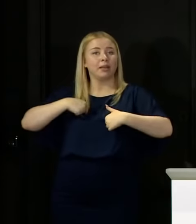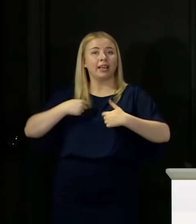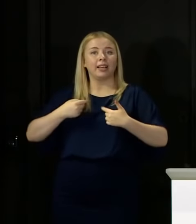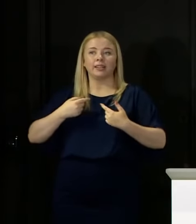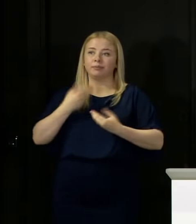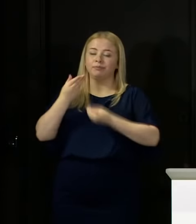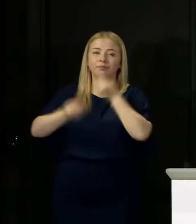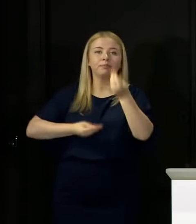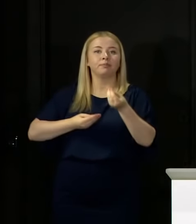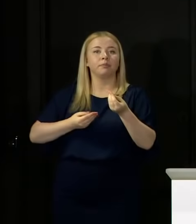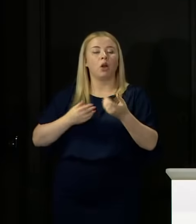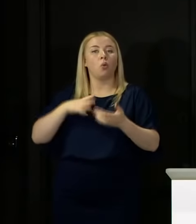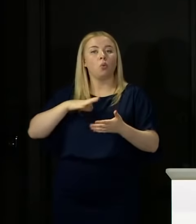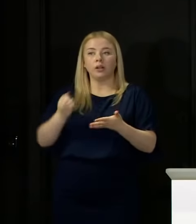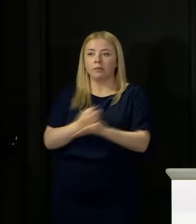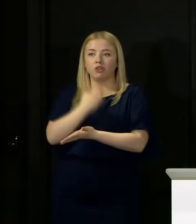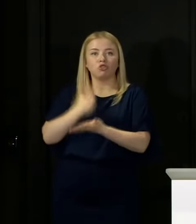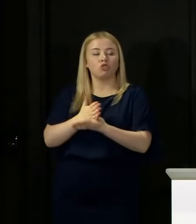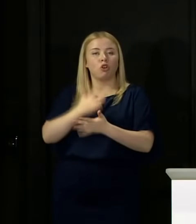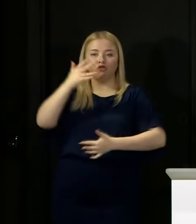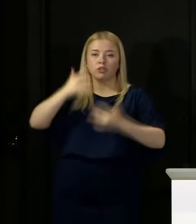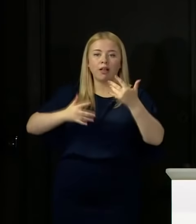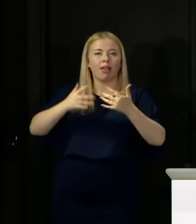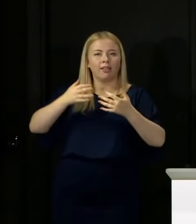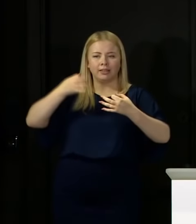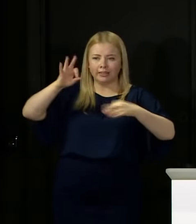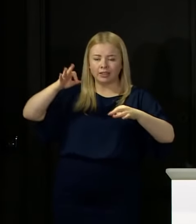to make sure that the results, even although they have not been based on exams this year,